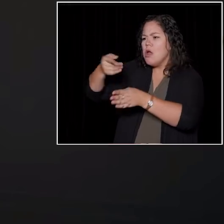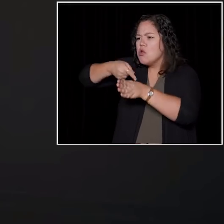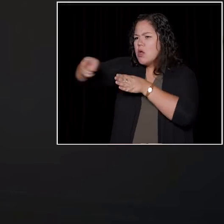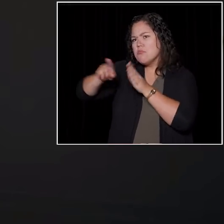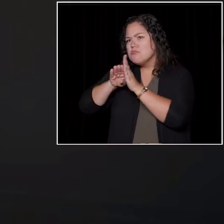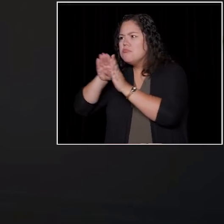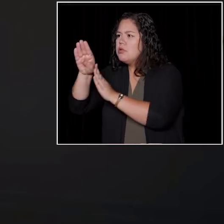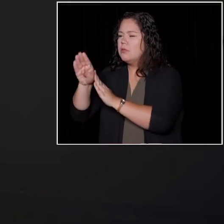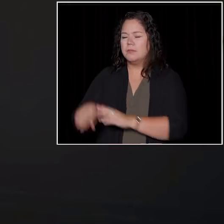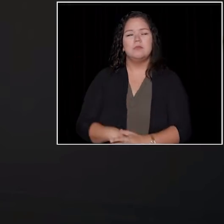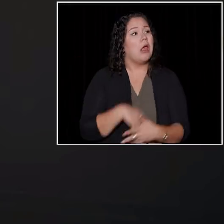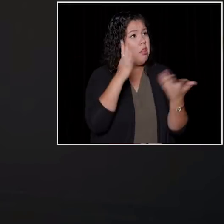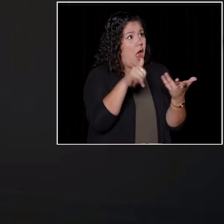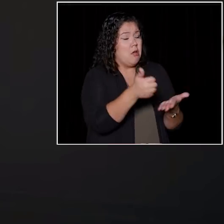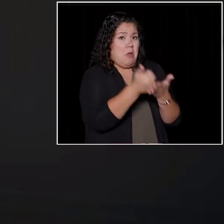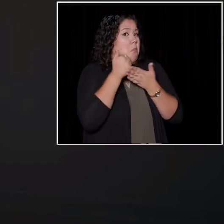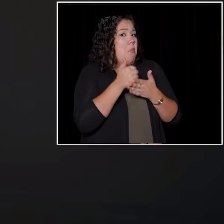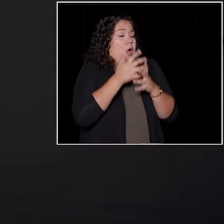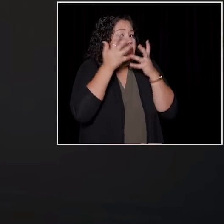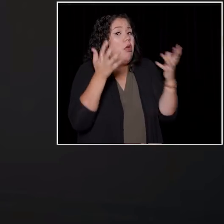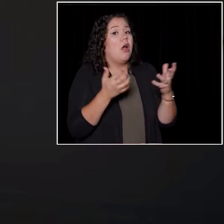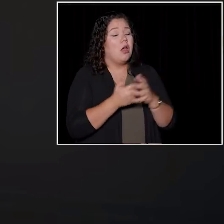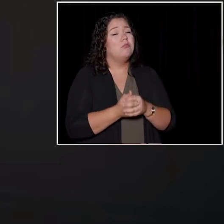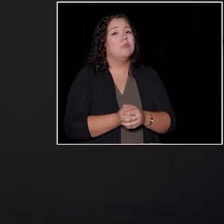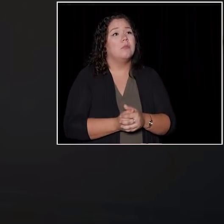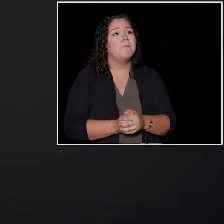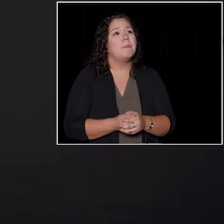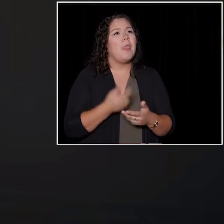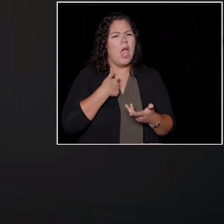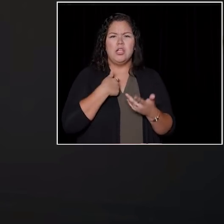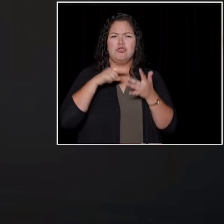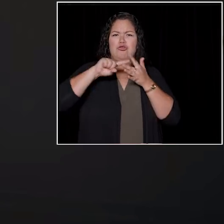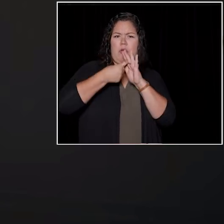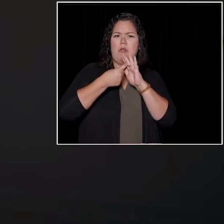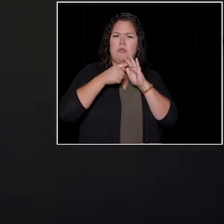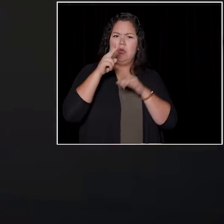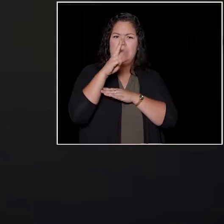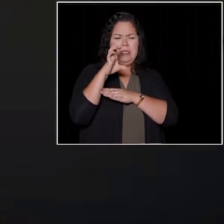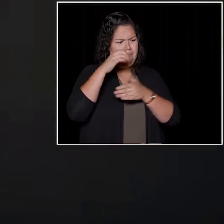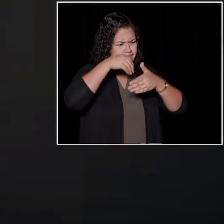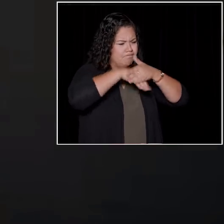UBC helped me a lot in my career. I went into UBC thinking one thing.